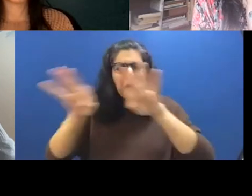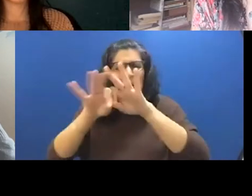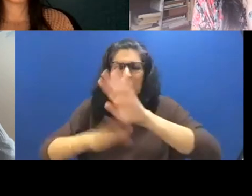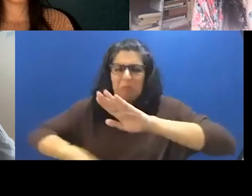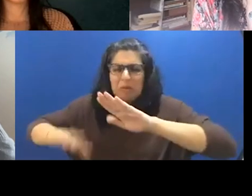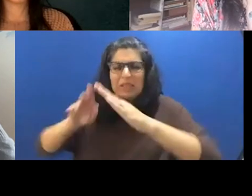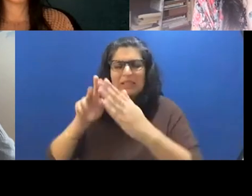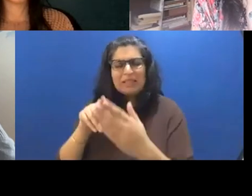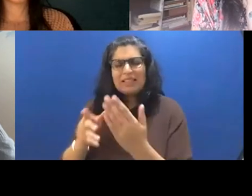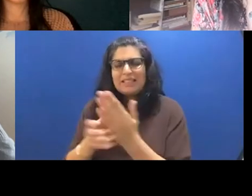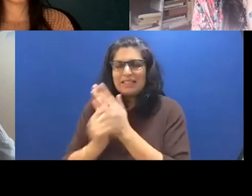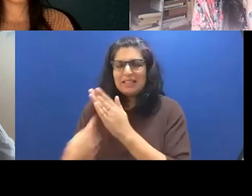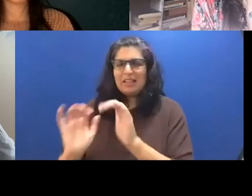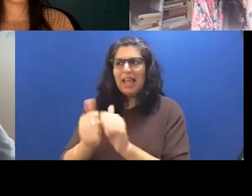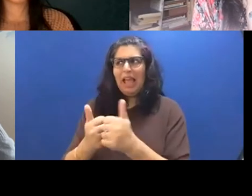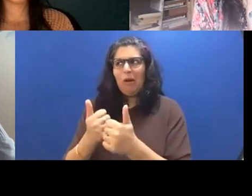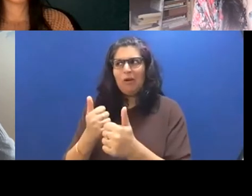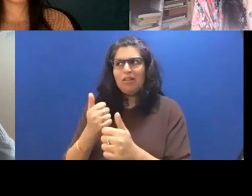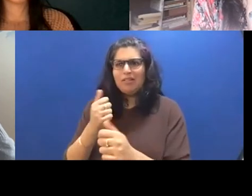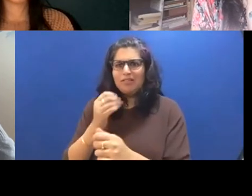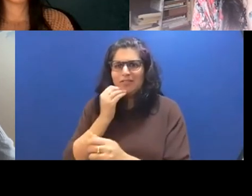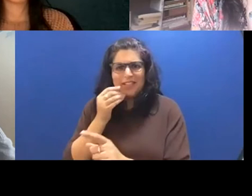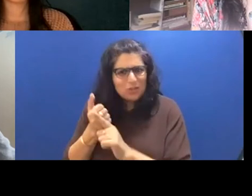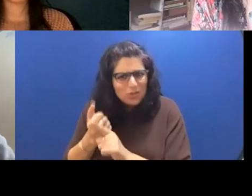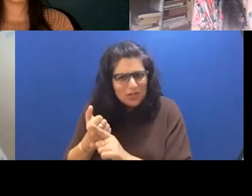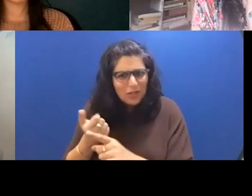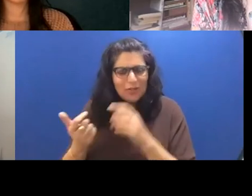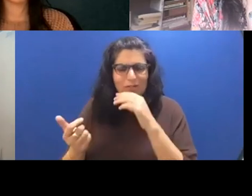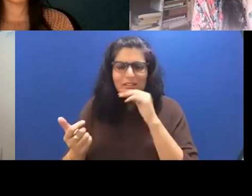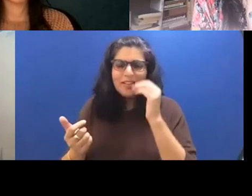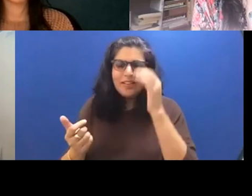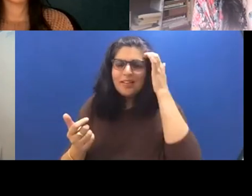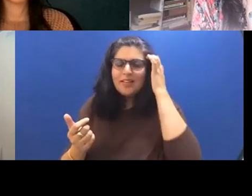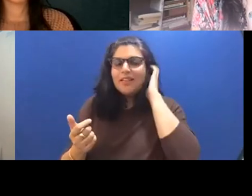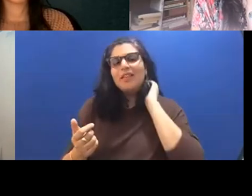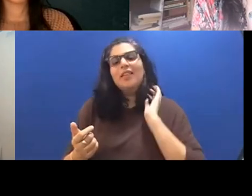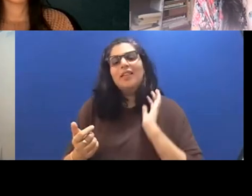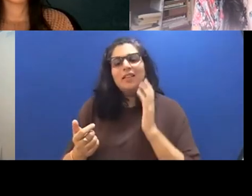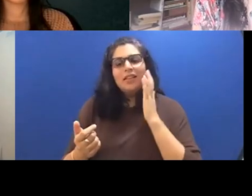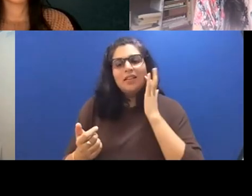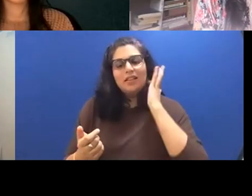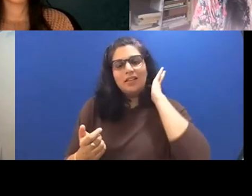to provide sustenance for yourself. And it feels even though that wouldn't immediately